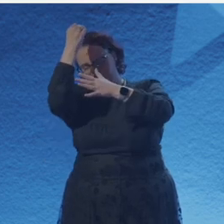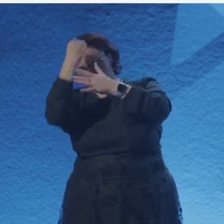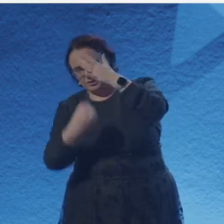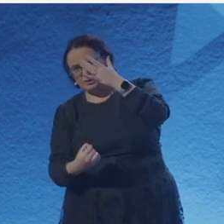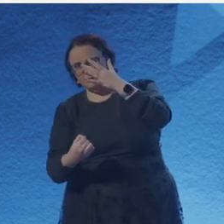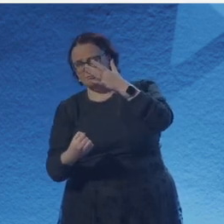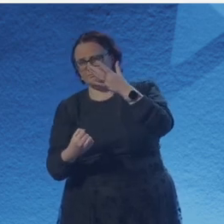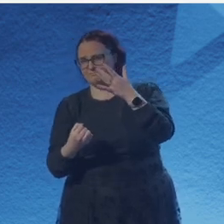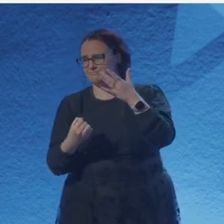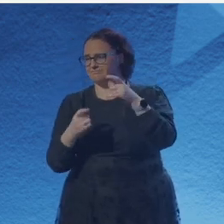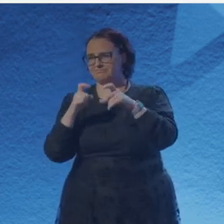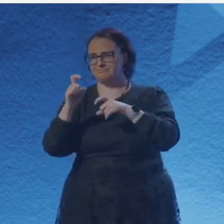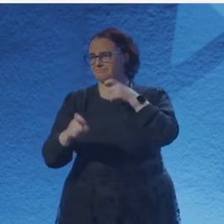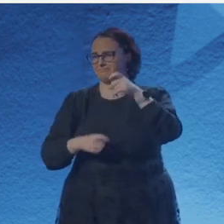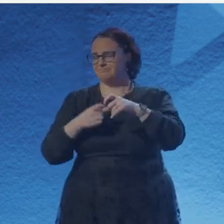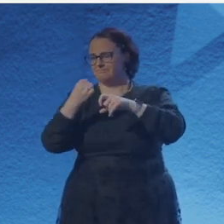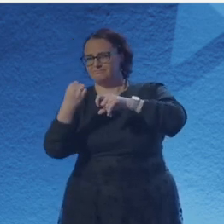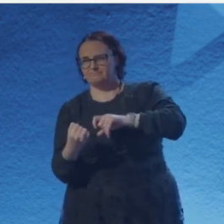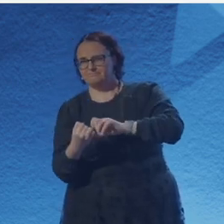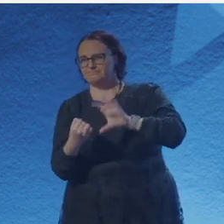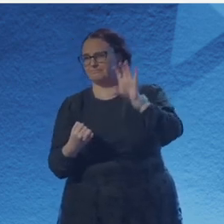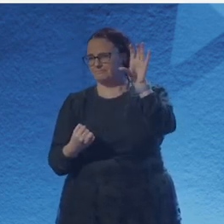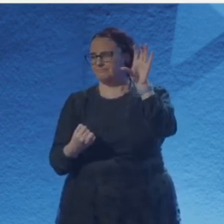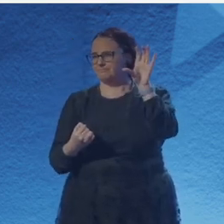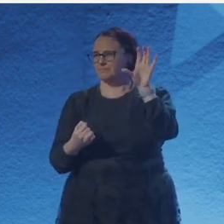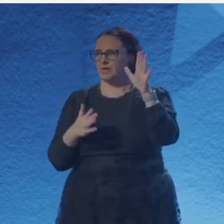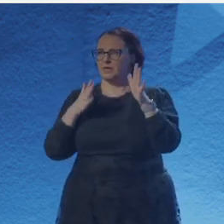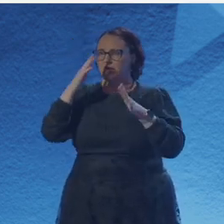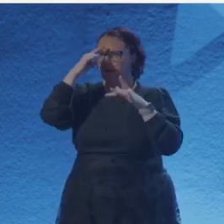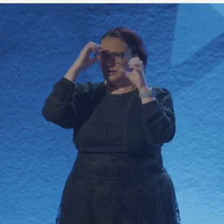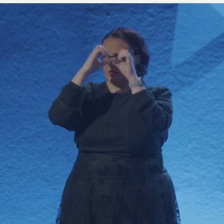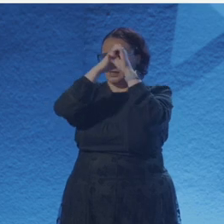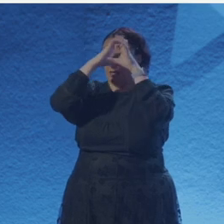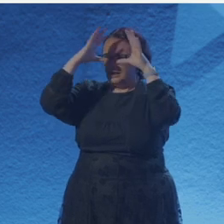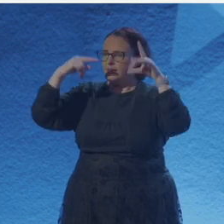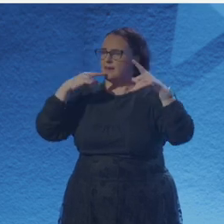I wasn't ready to return to the surface to be dried out, analysed, put to use again.